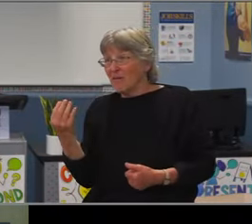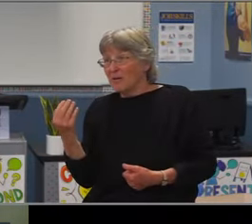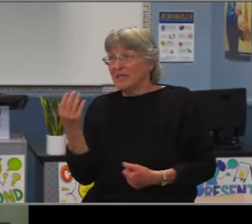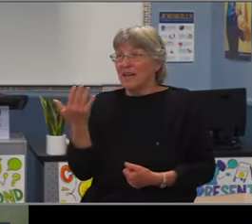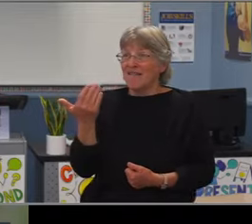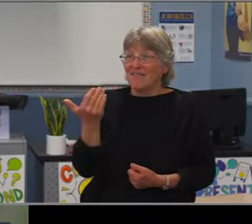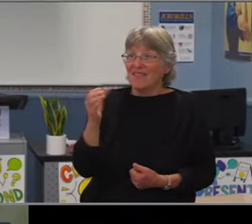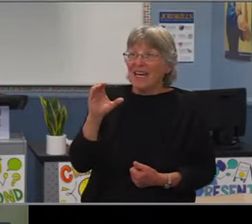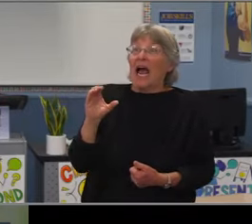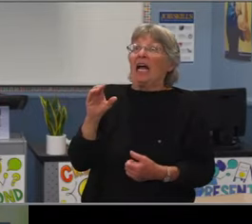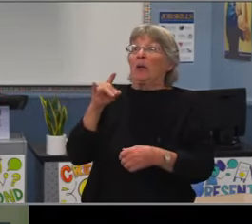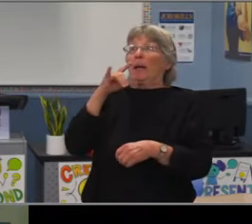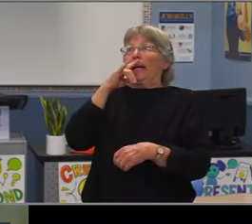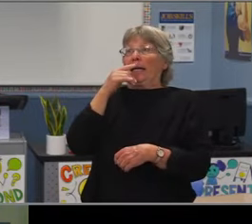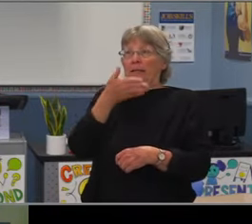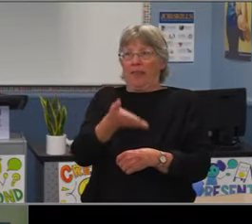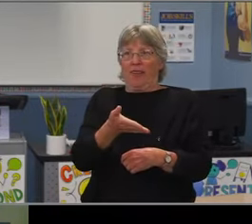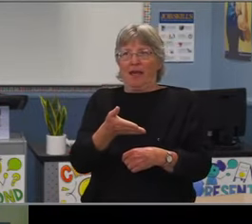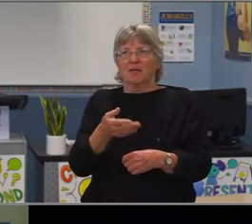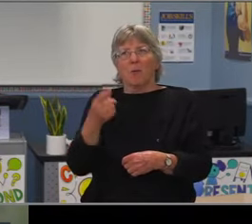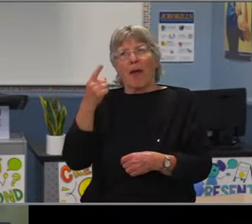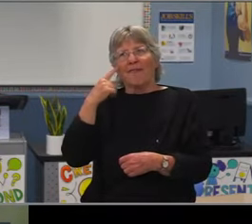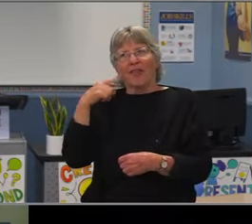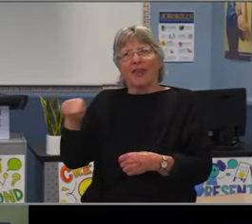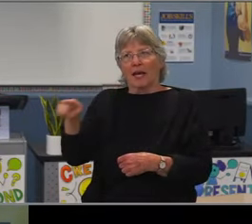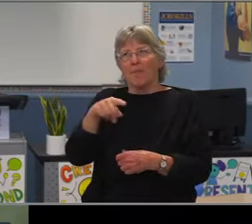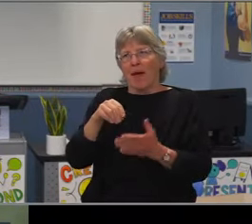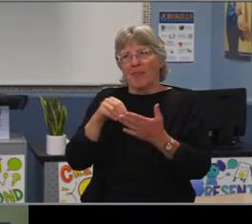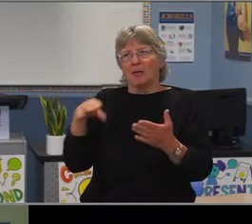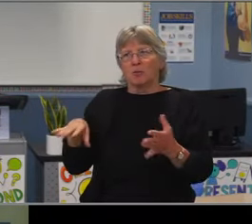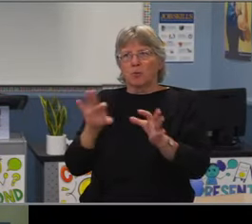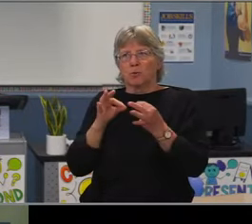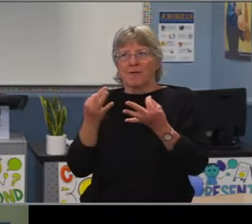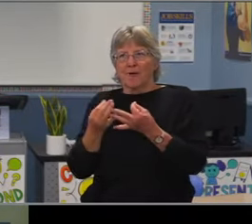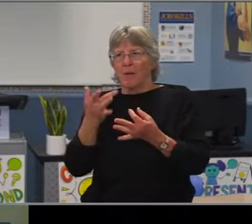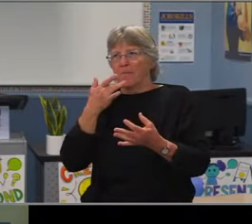Thank you, Mr. Zaid. Okay. Are there any further questions?